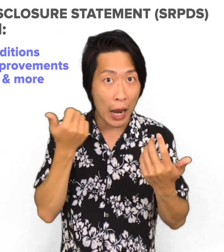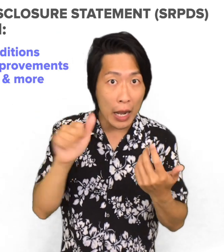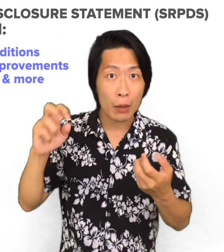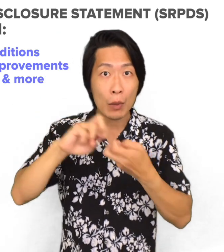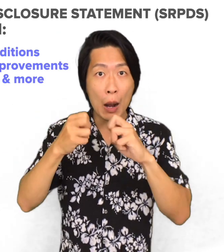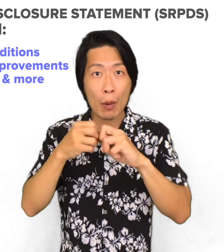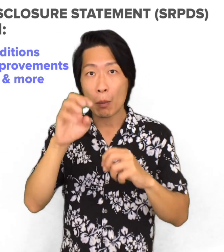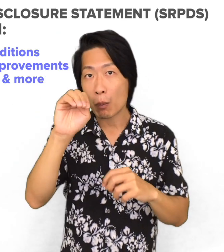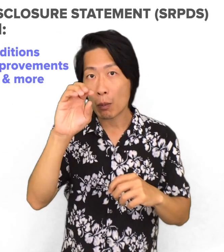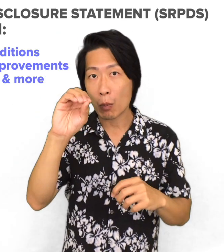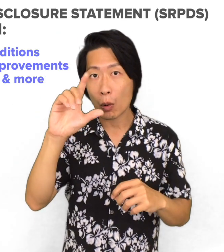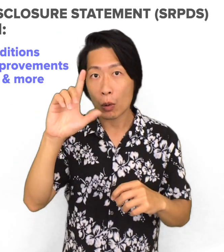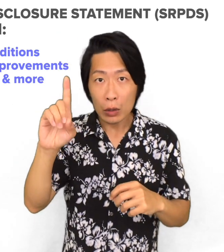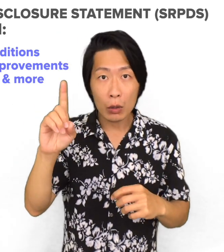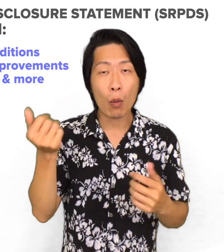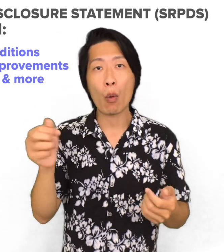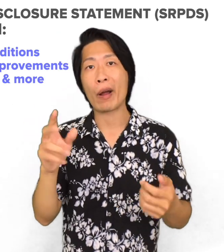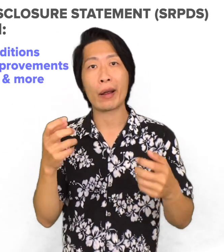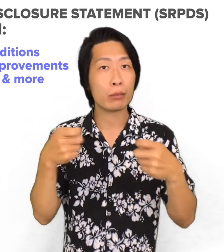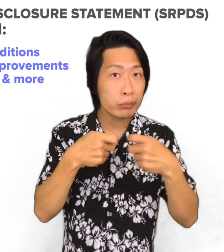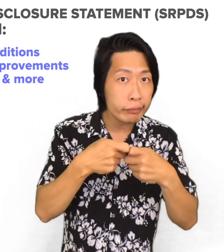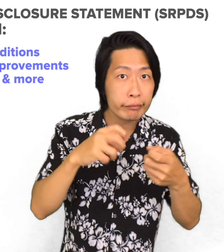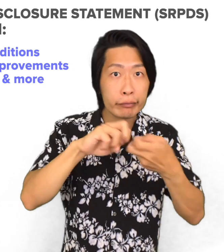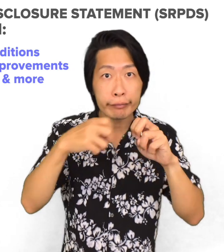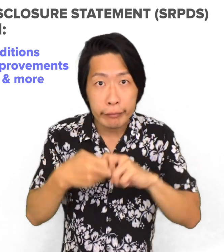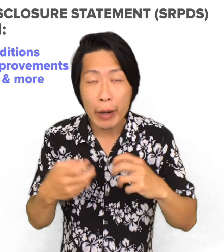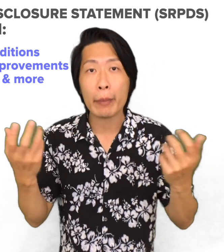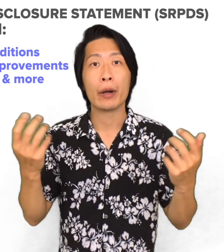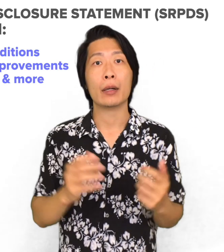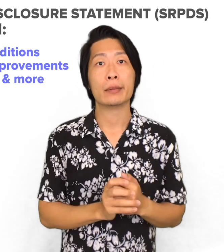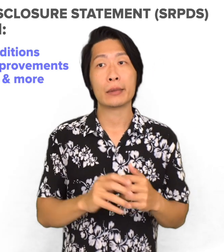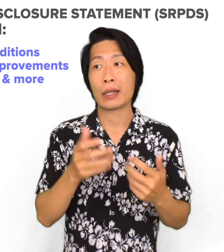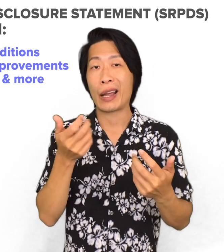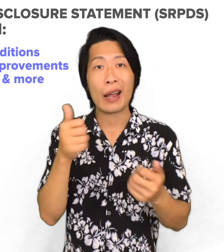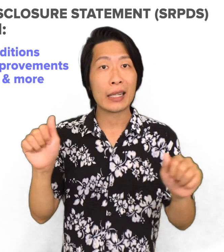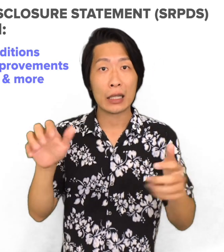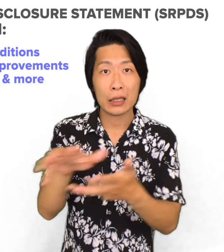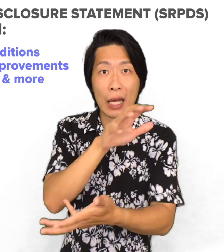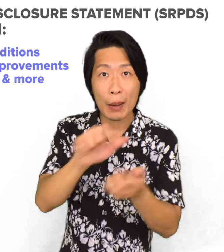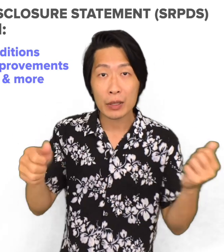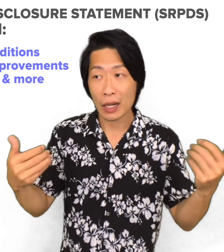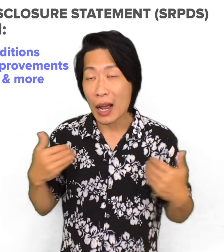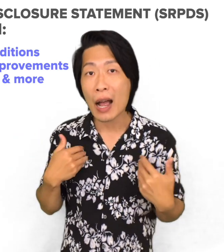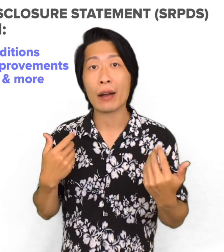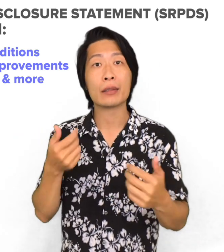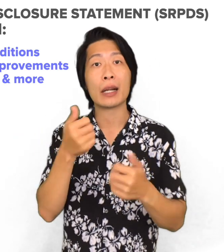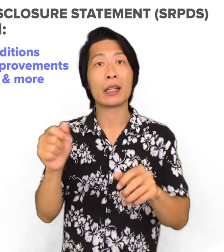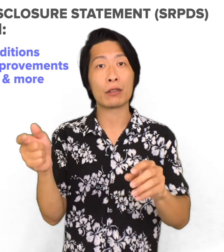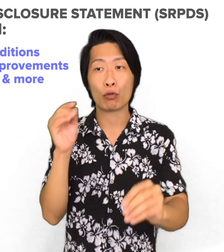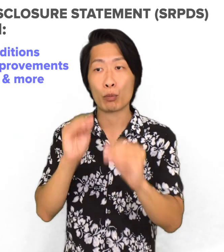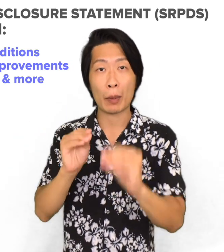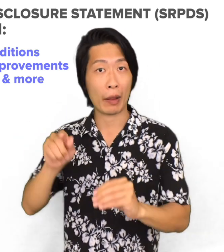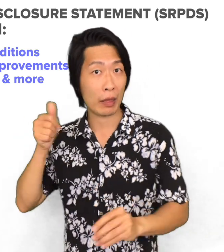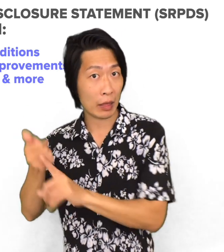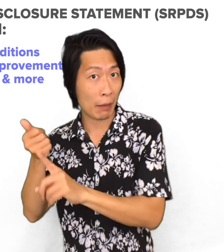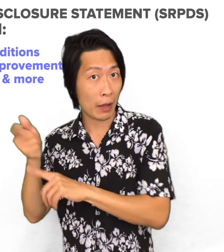If there was any issues with mold, any electrical issues, any damages to the property, any repairs that they've made to the property